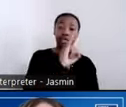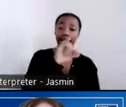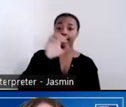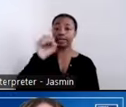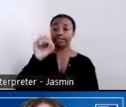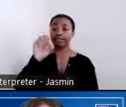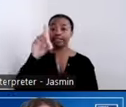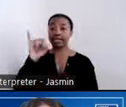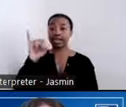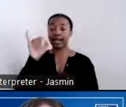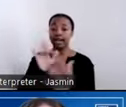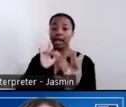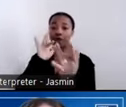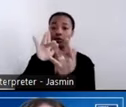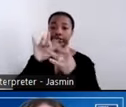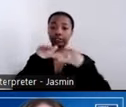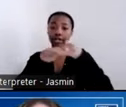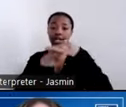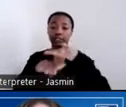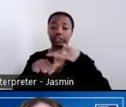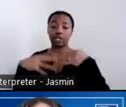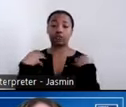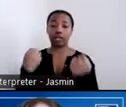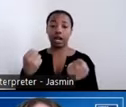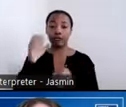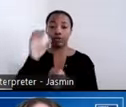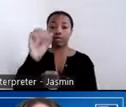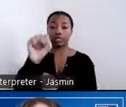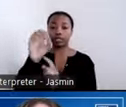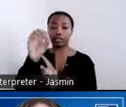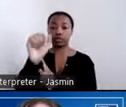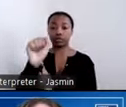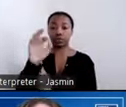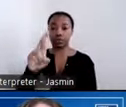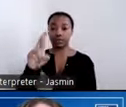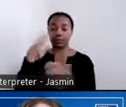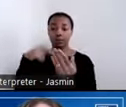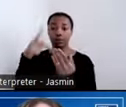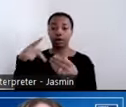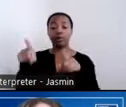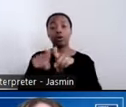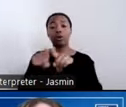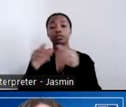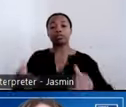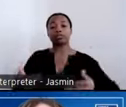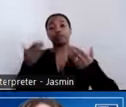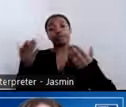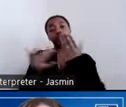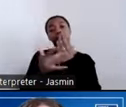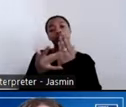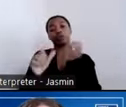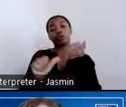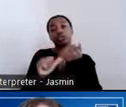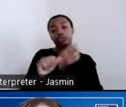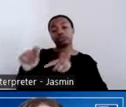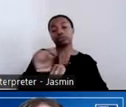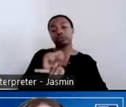Recovery or SOAR program. We also provide technical assistance and training through our national Homeless and Housing Resource Center.